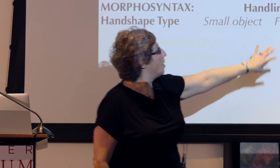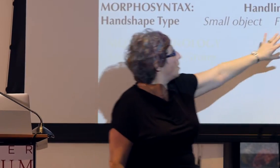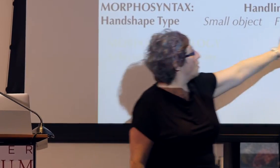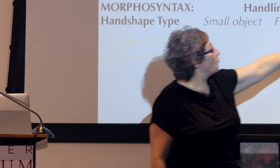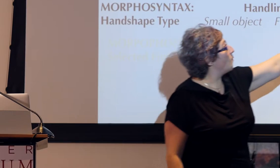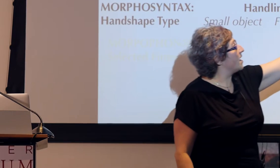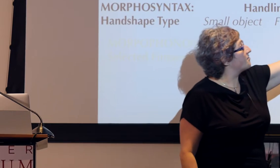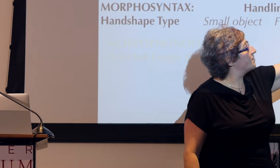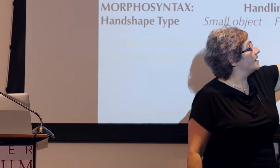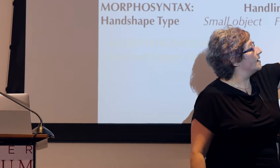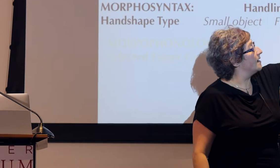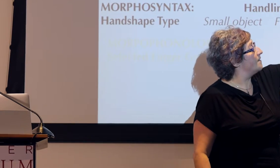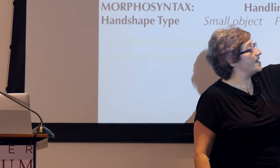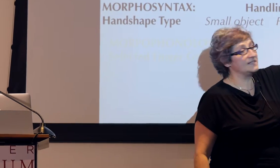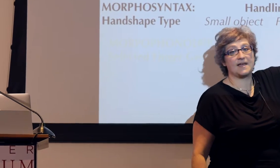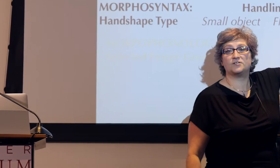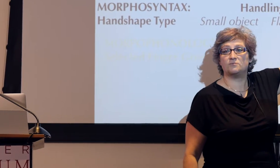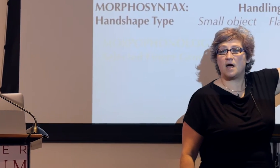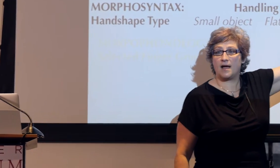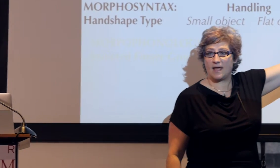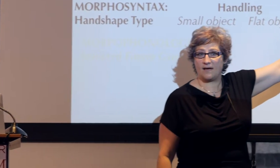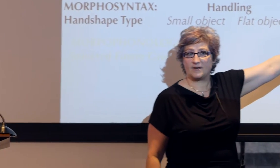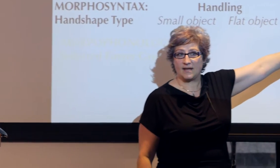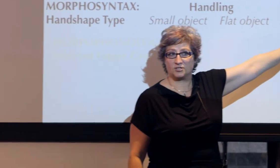with events that do not have an agent.